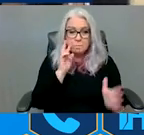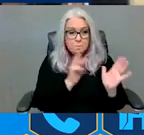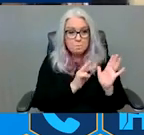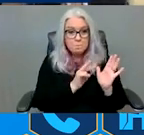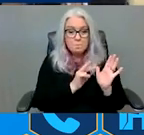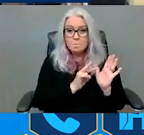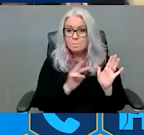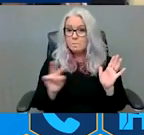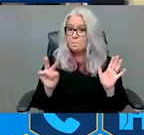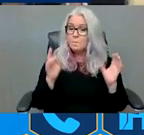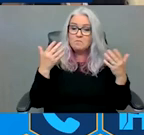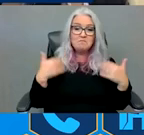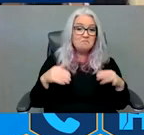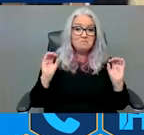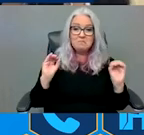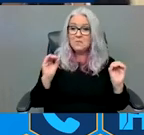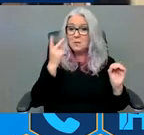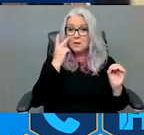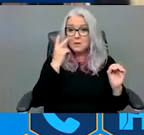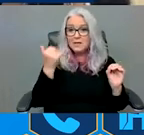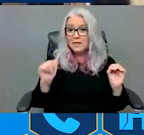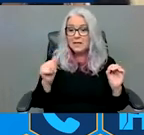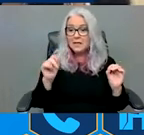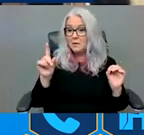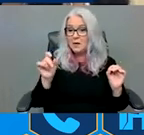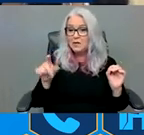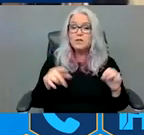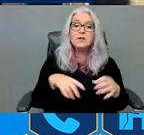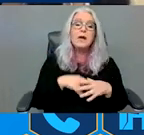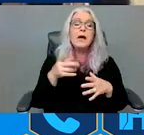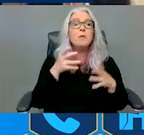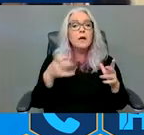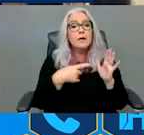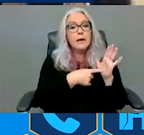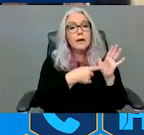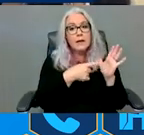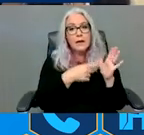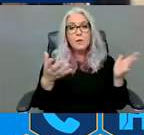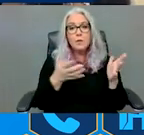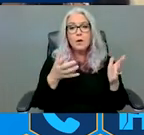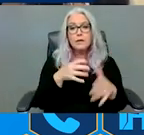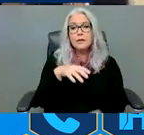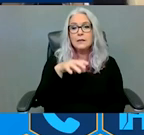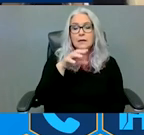not. I just want to highlight Alyssa's comment in chat, which is, "If you have any questions for us, please do